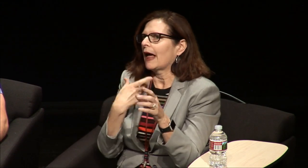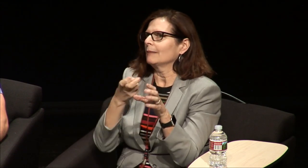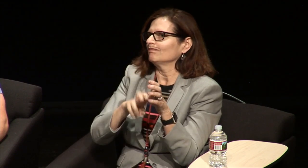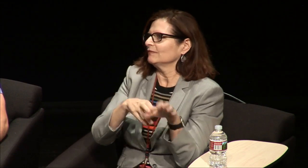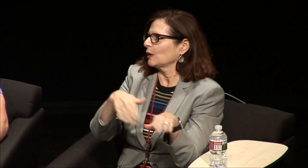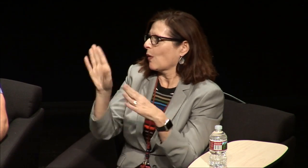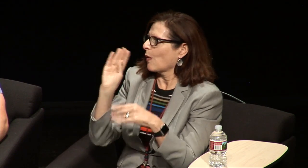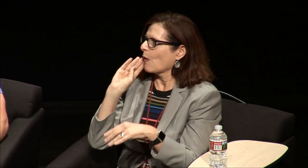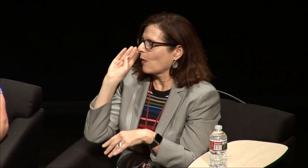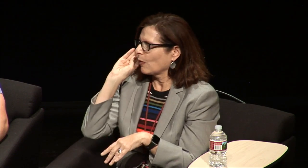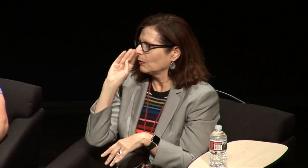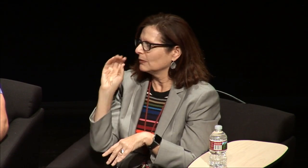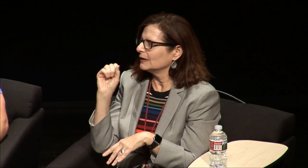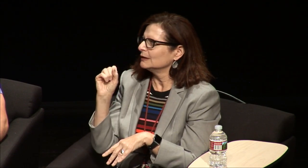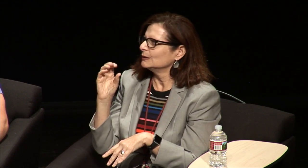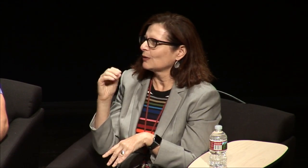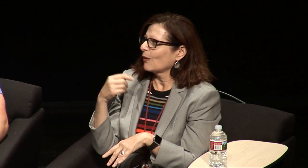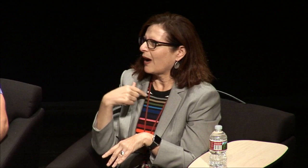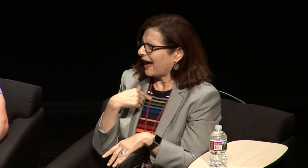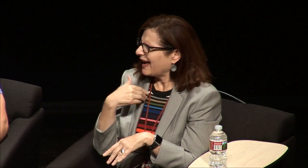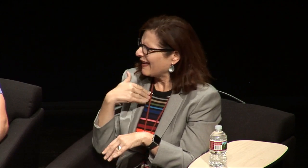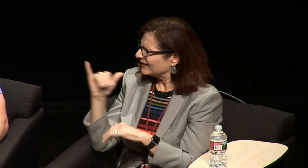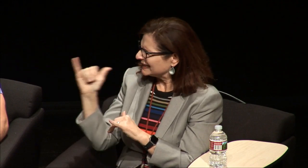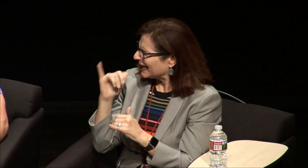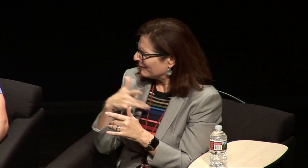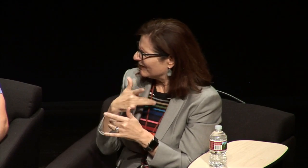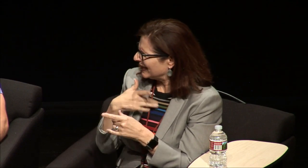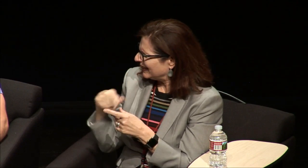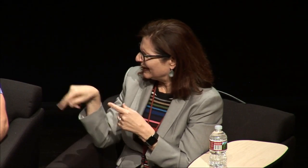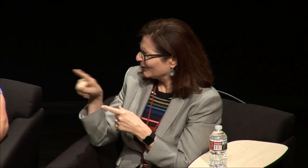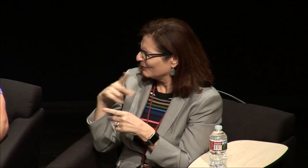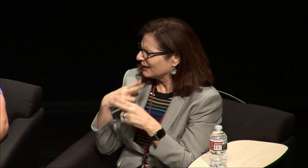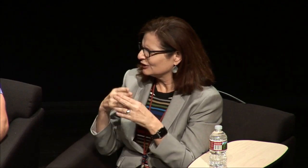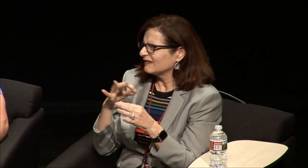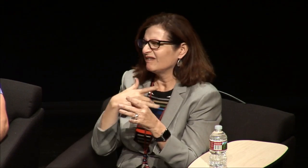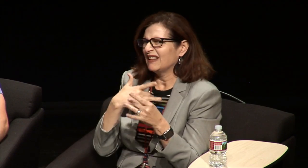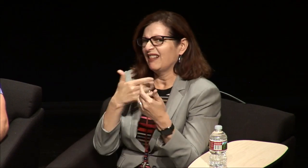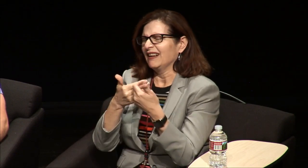parents to finish their class so that I could go home with them so I had that